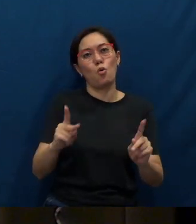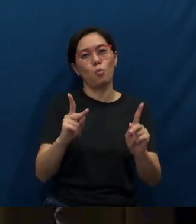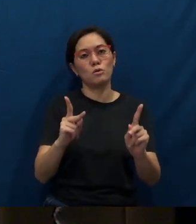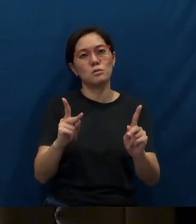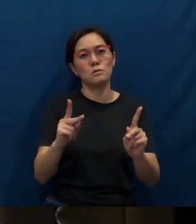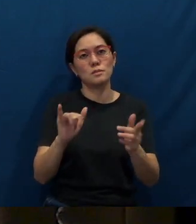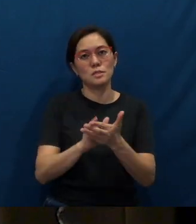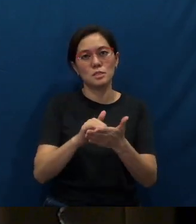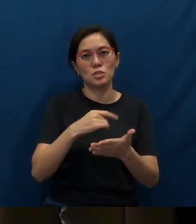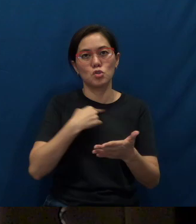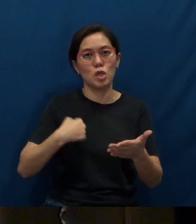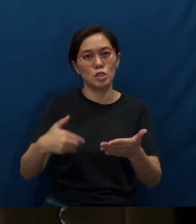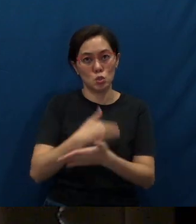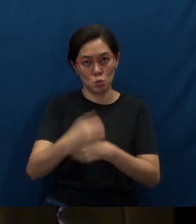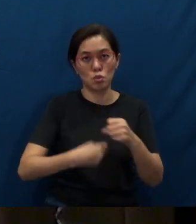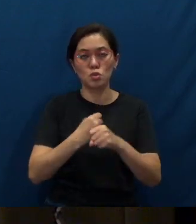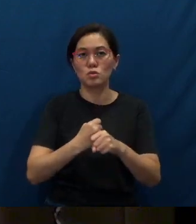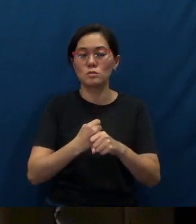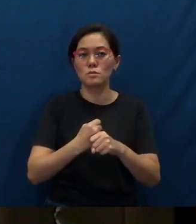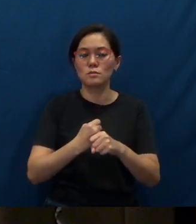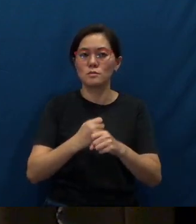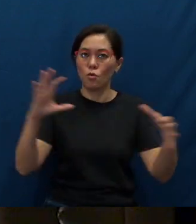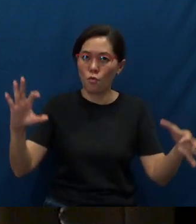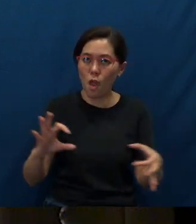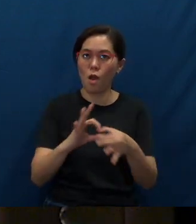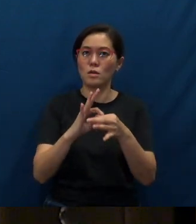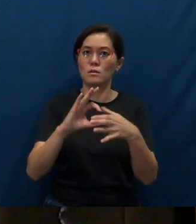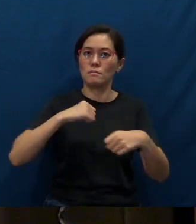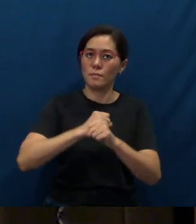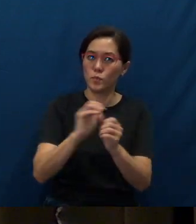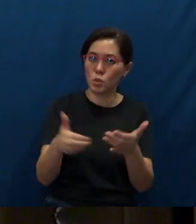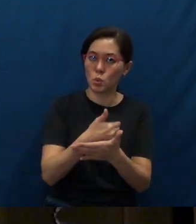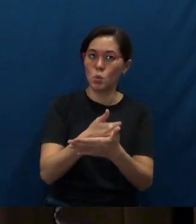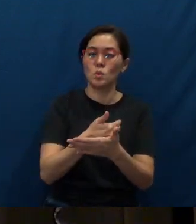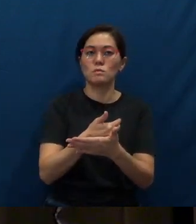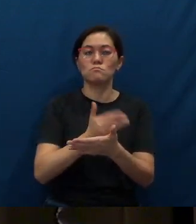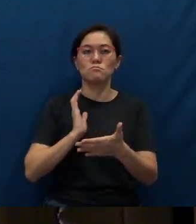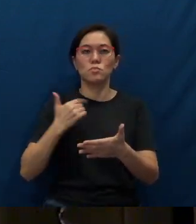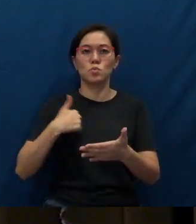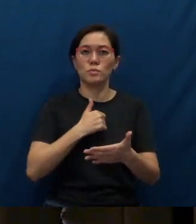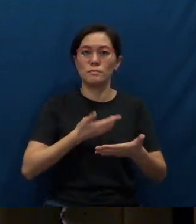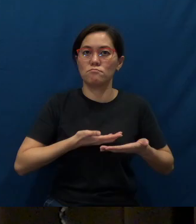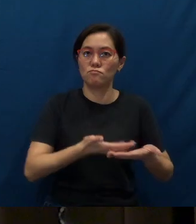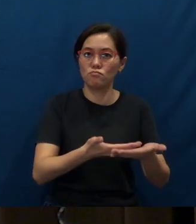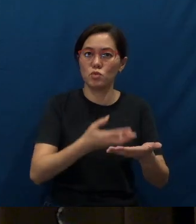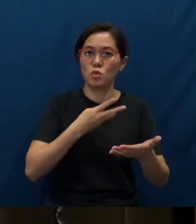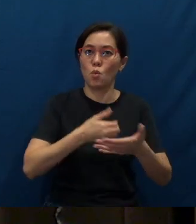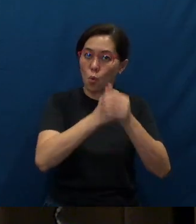to restore, be reconciled and be restored. We carry our worship into tithes and offering.